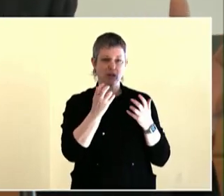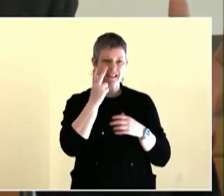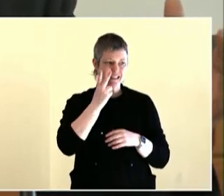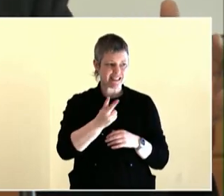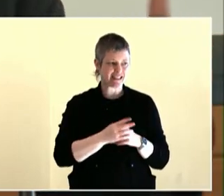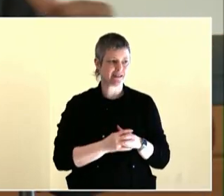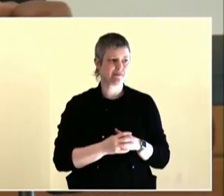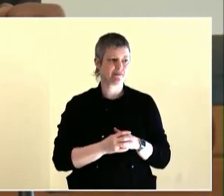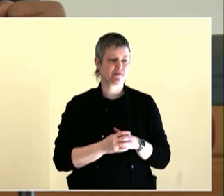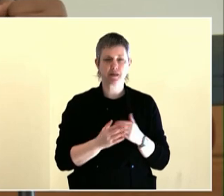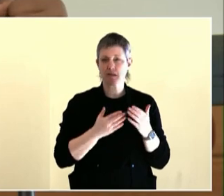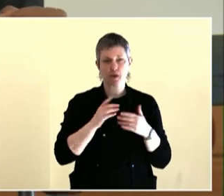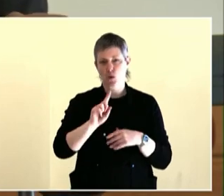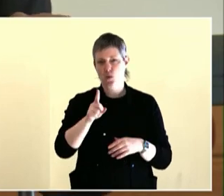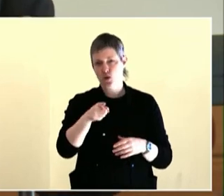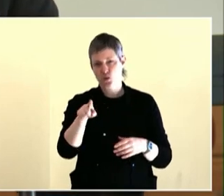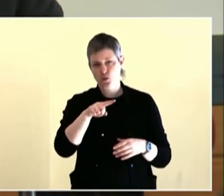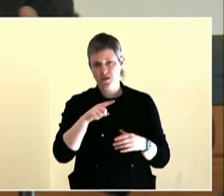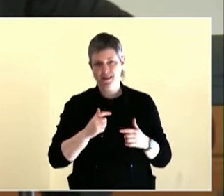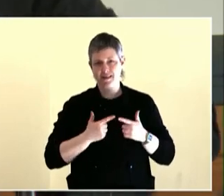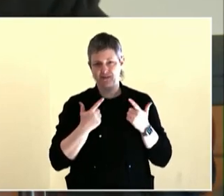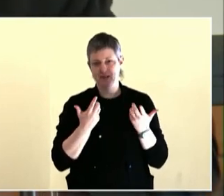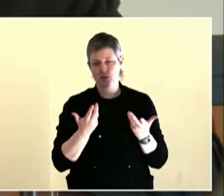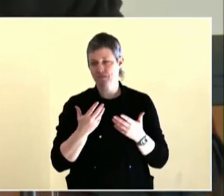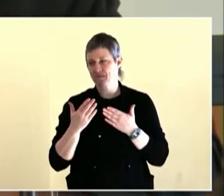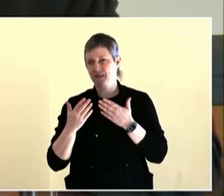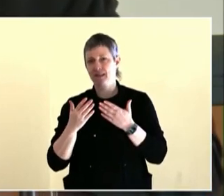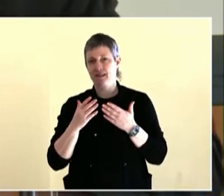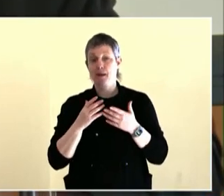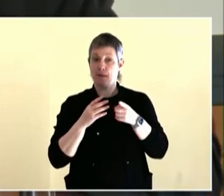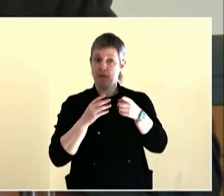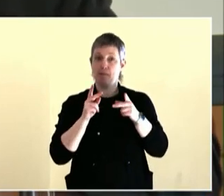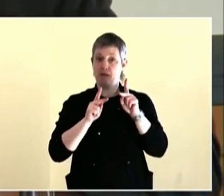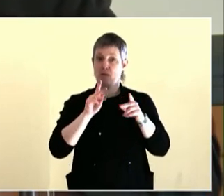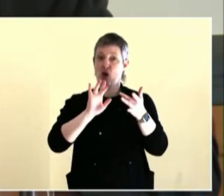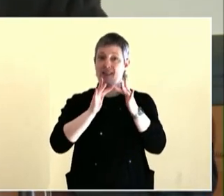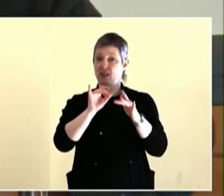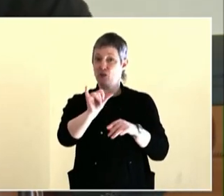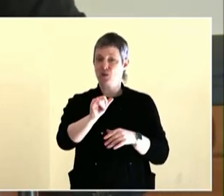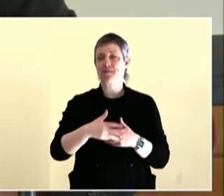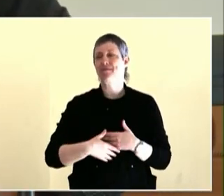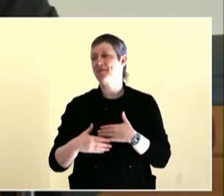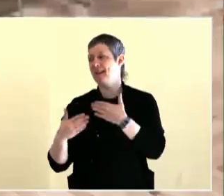I was raised on the border. I spent many, many years of my